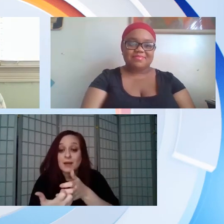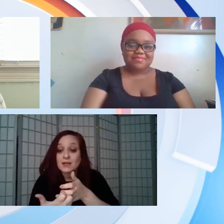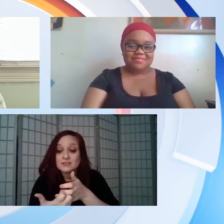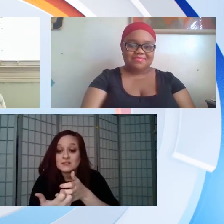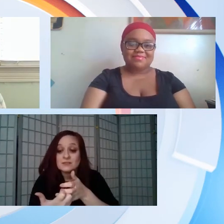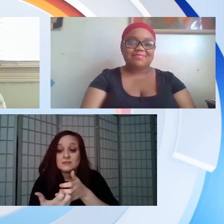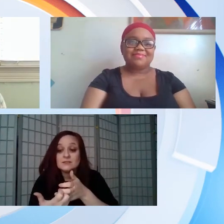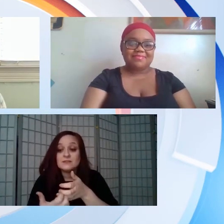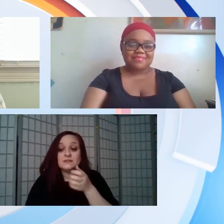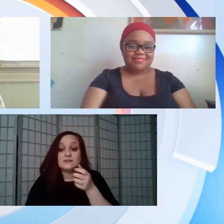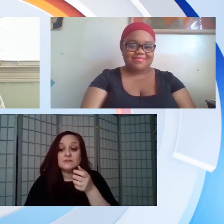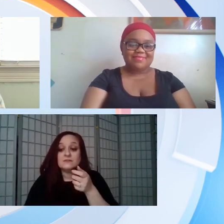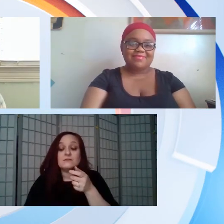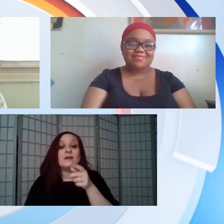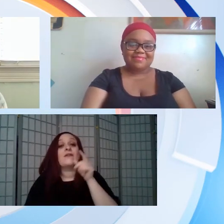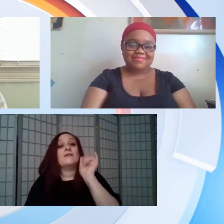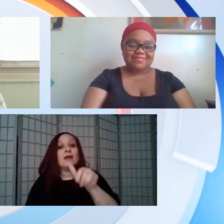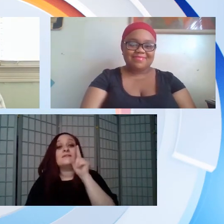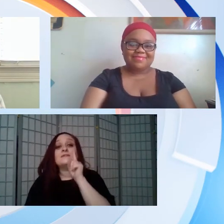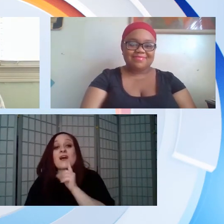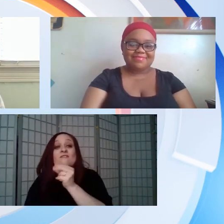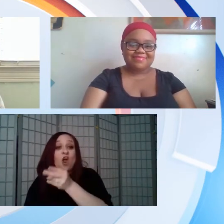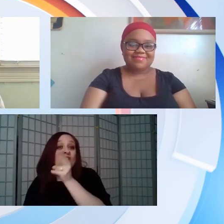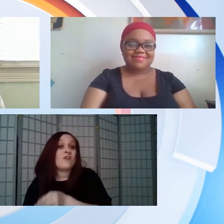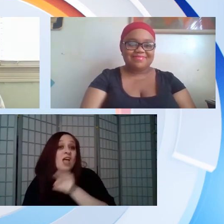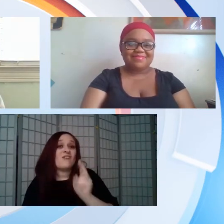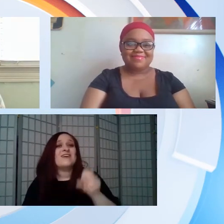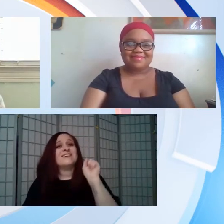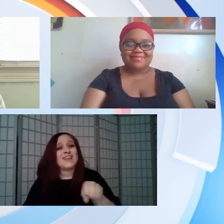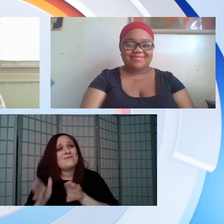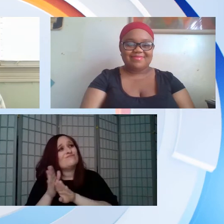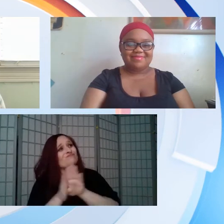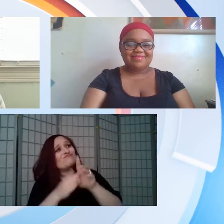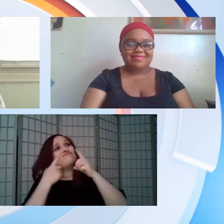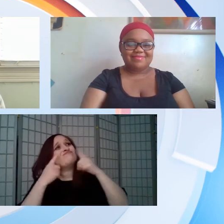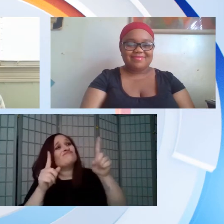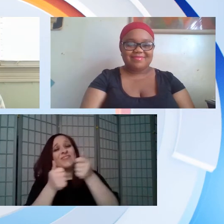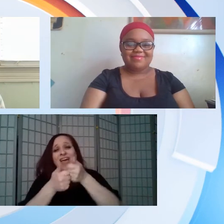of technology and accommodations that help a deaf or hard of hearing person to gain employment